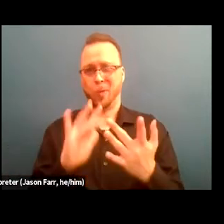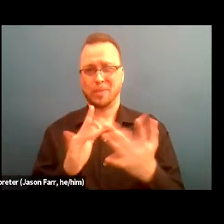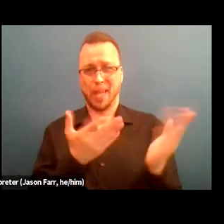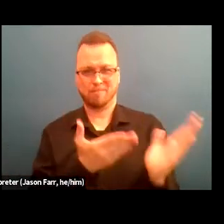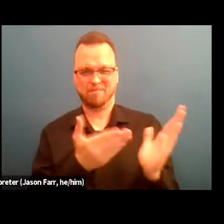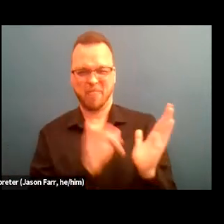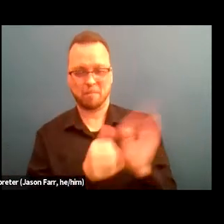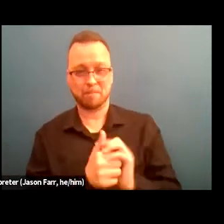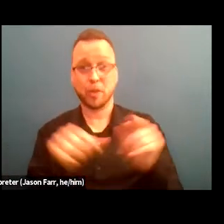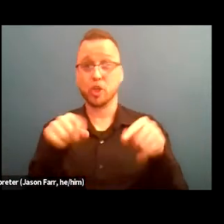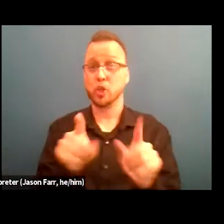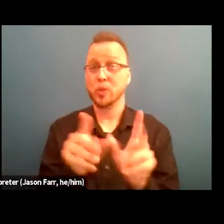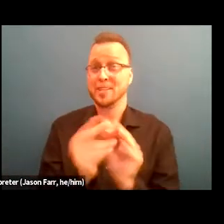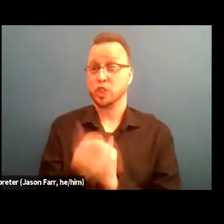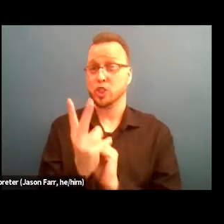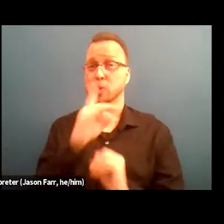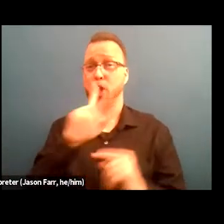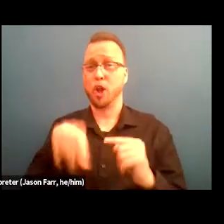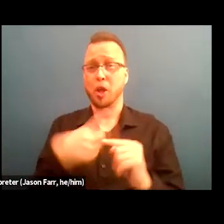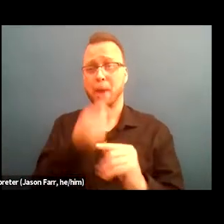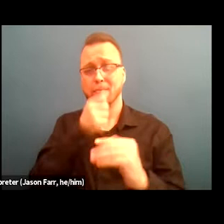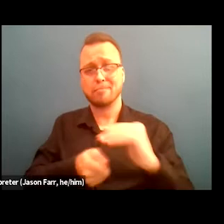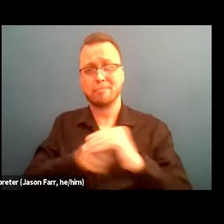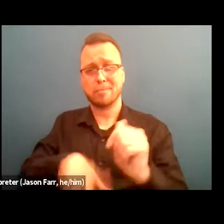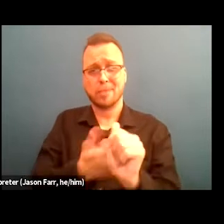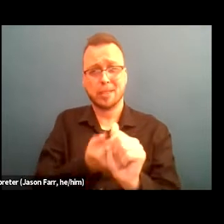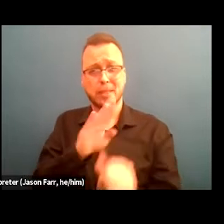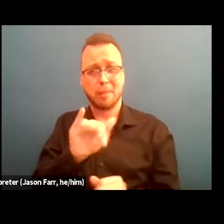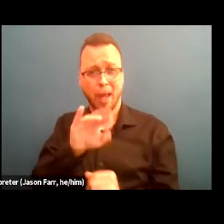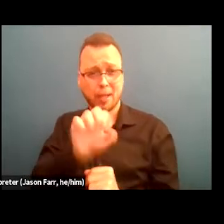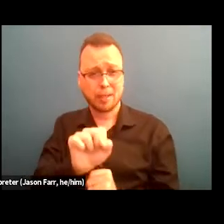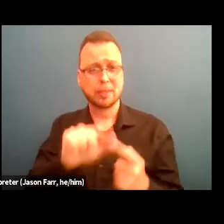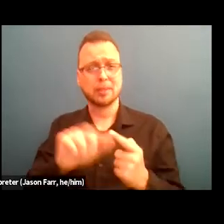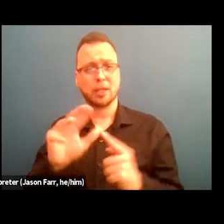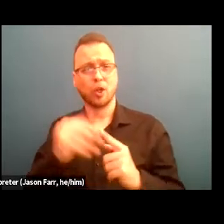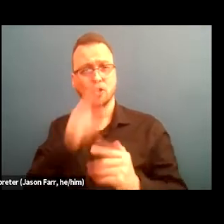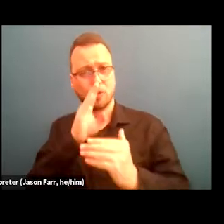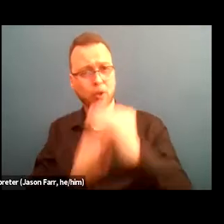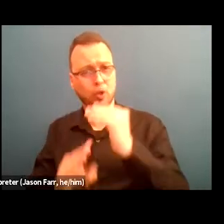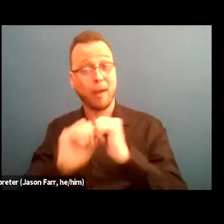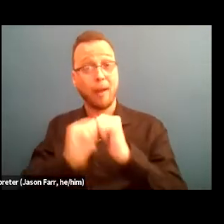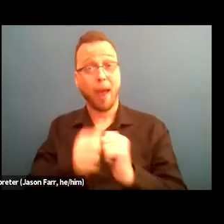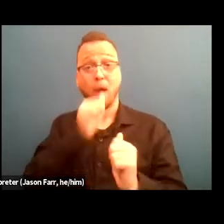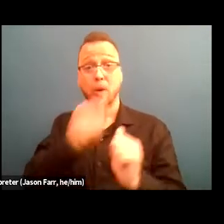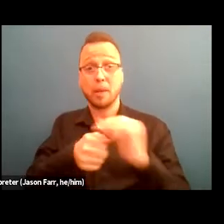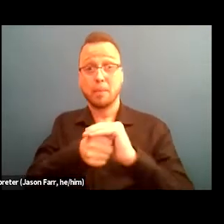we discussed implicit bias and cultural humility and reviewed examples of how implicit bias can show up in supportive housing settings.